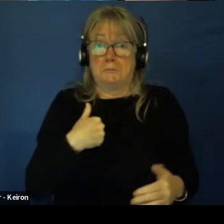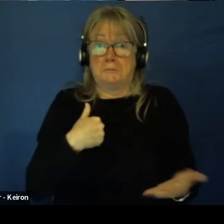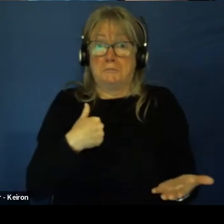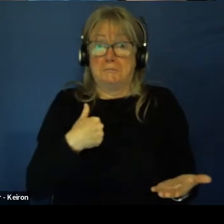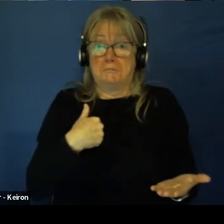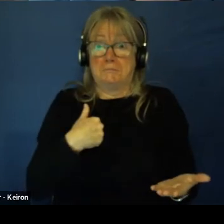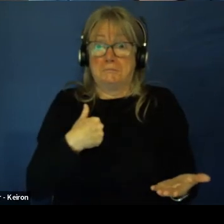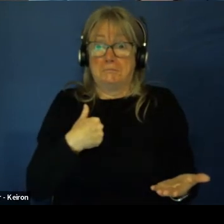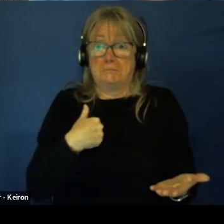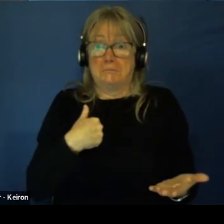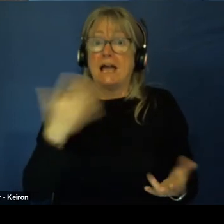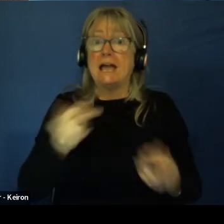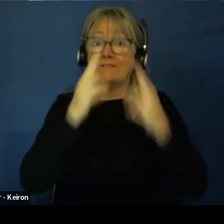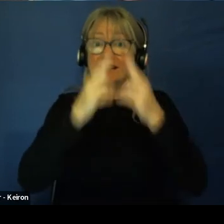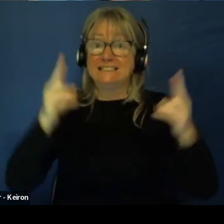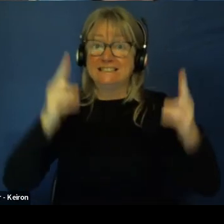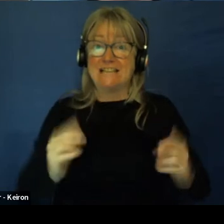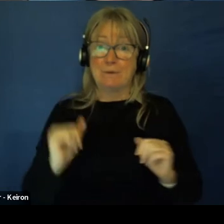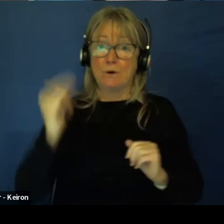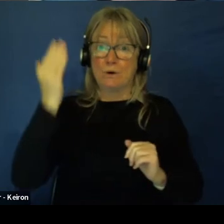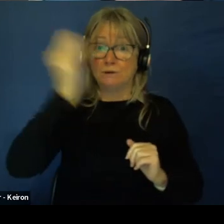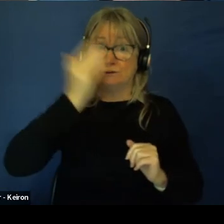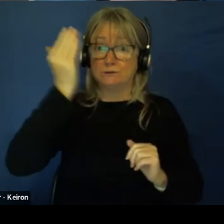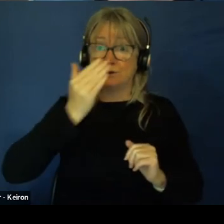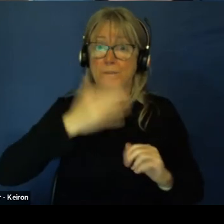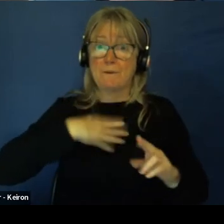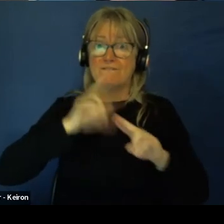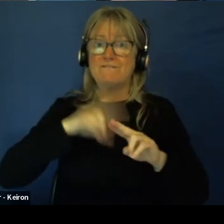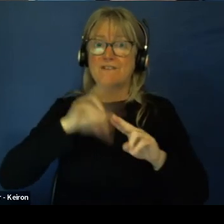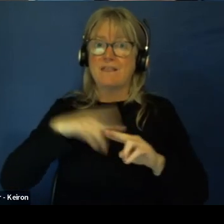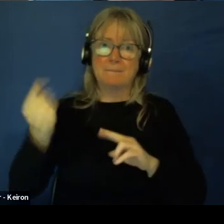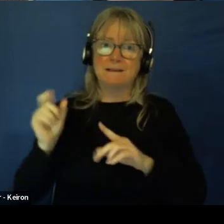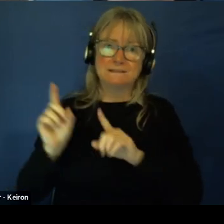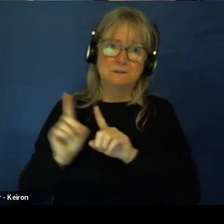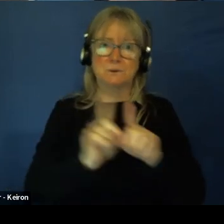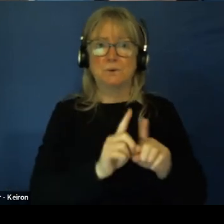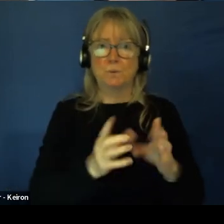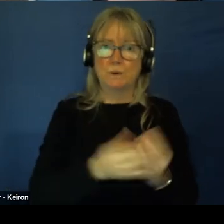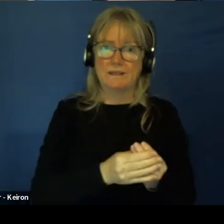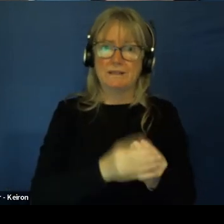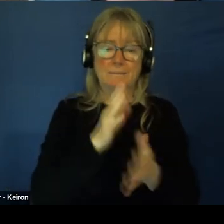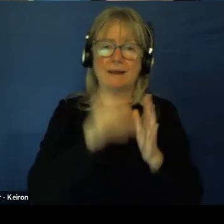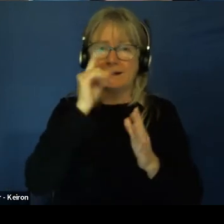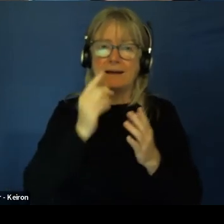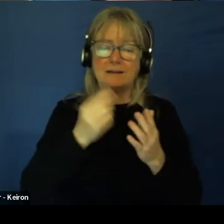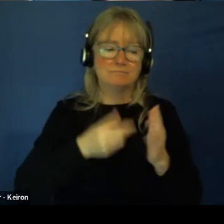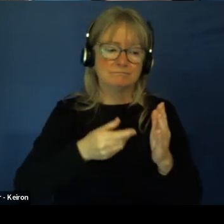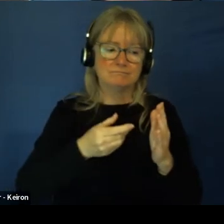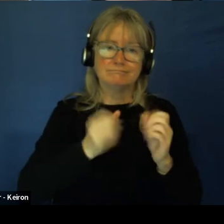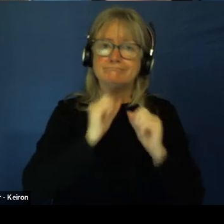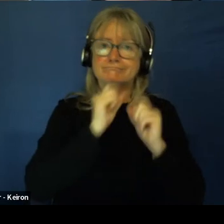When name is a camp in high school, my dad had to come to help me so I could go.